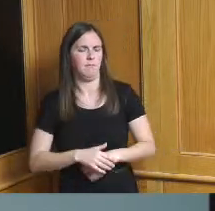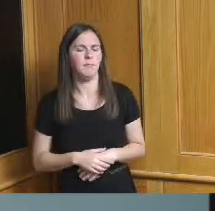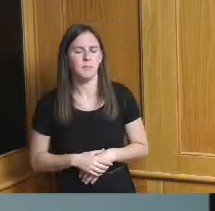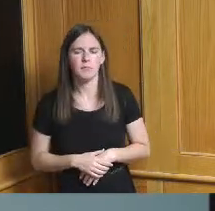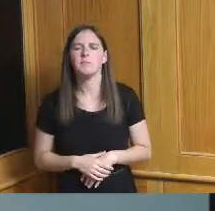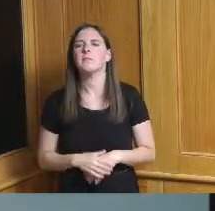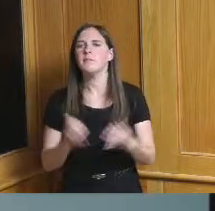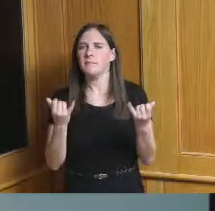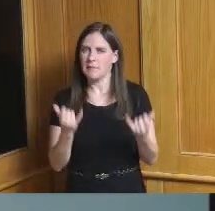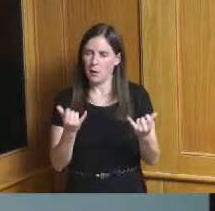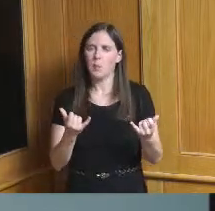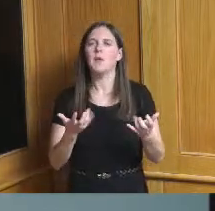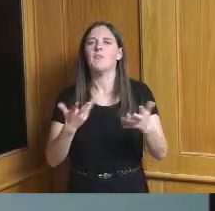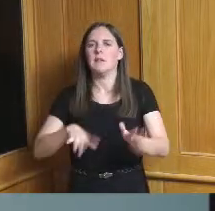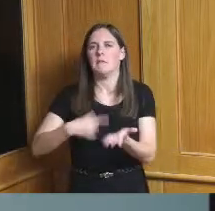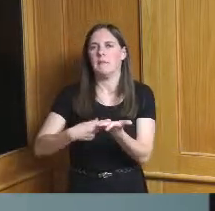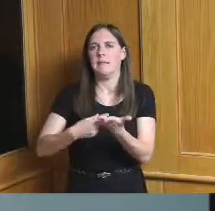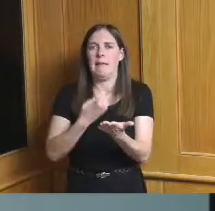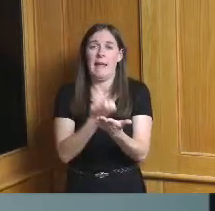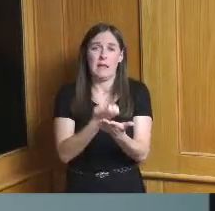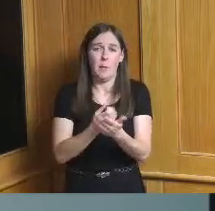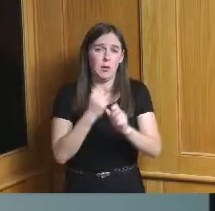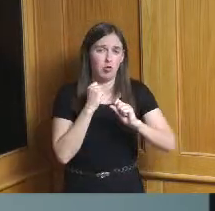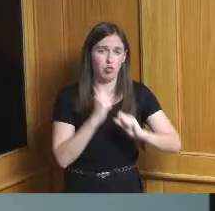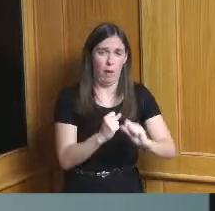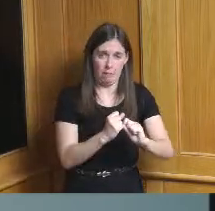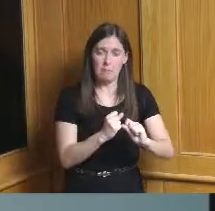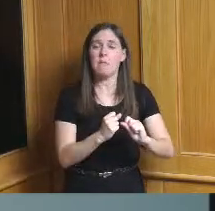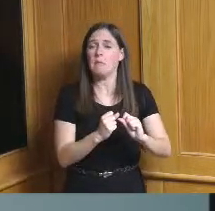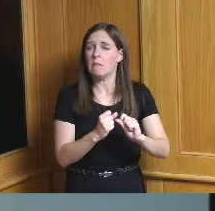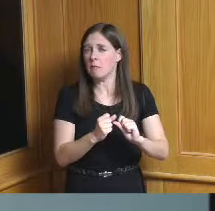so we talk about economic strengths and the strengths that are I think identified here are